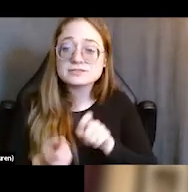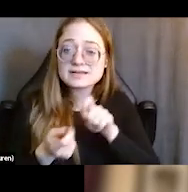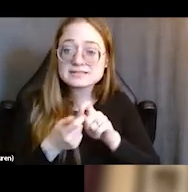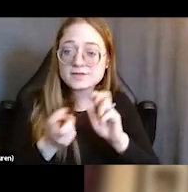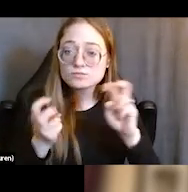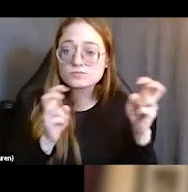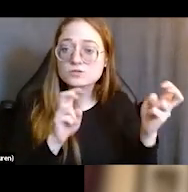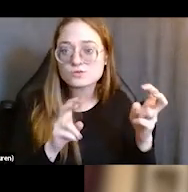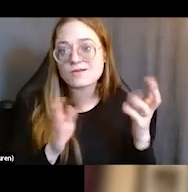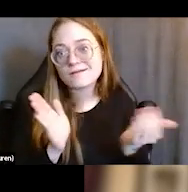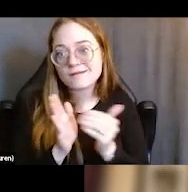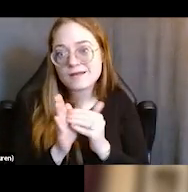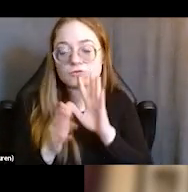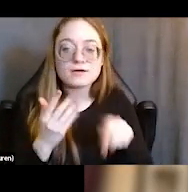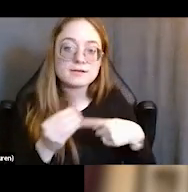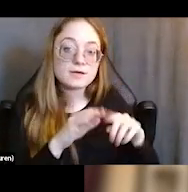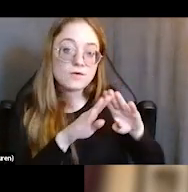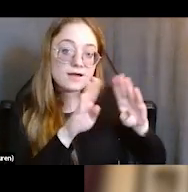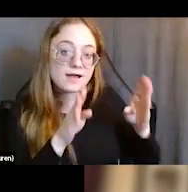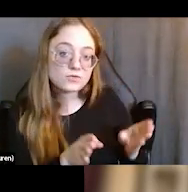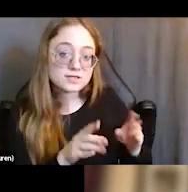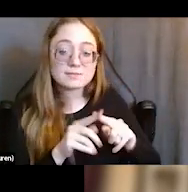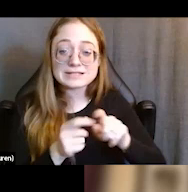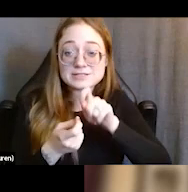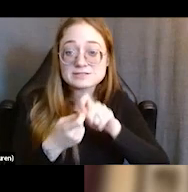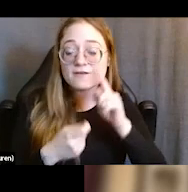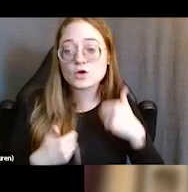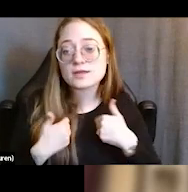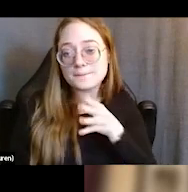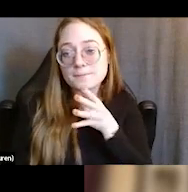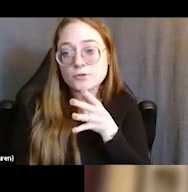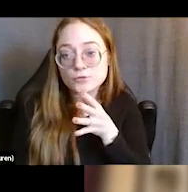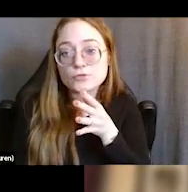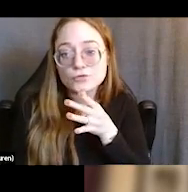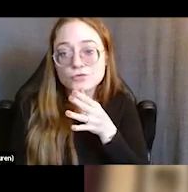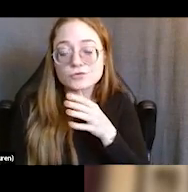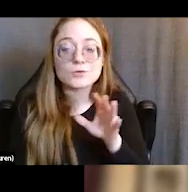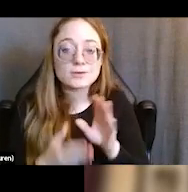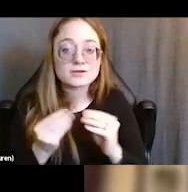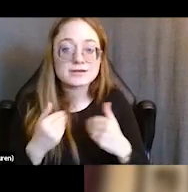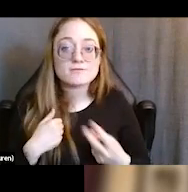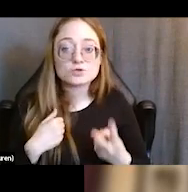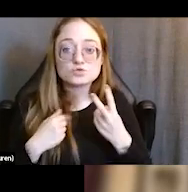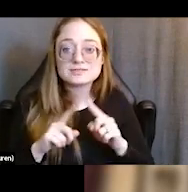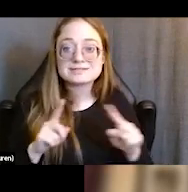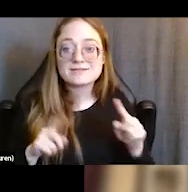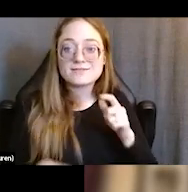again, we talked a bit about housing, but specifically for the young mothers in our programs. We mentioned that we have two different gender-responsive programs